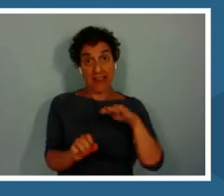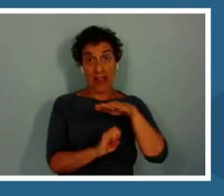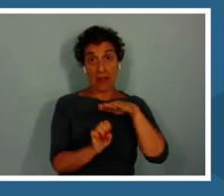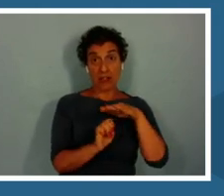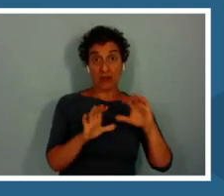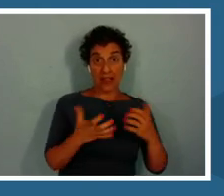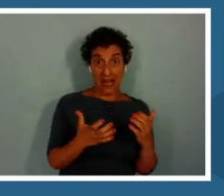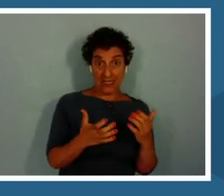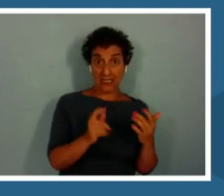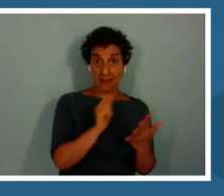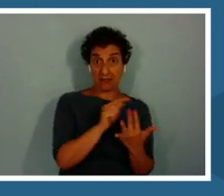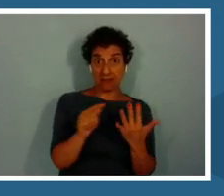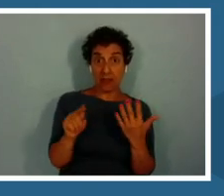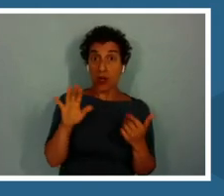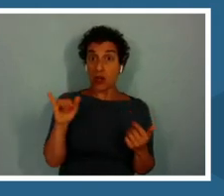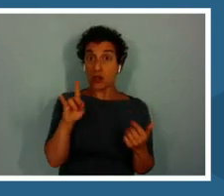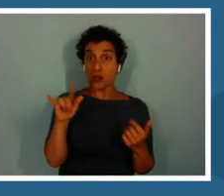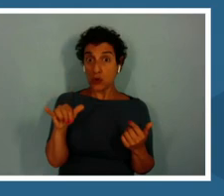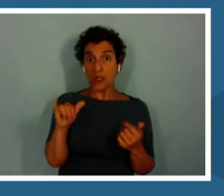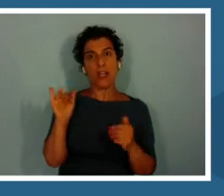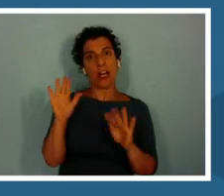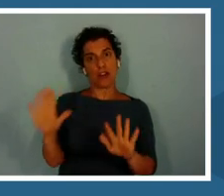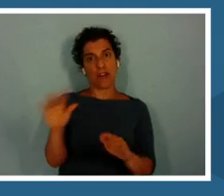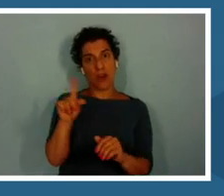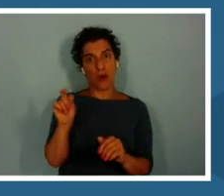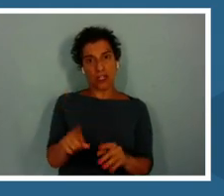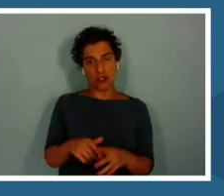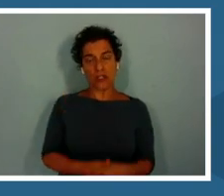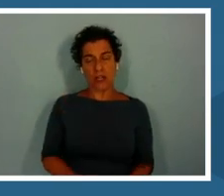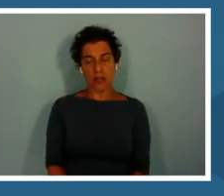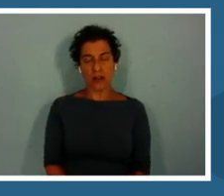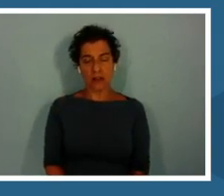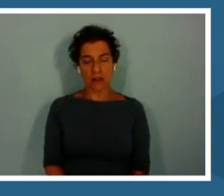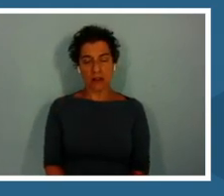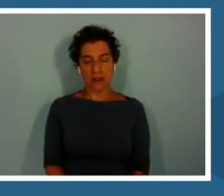Judy, that is a great question.